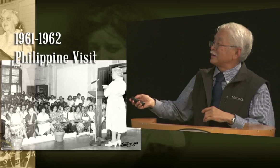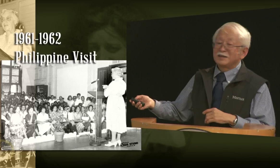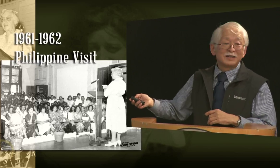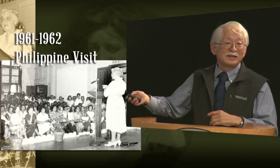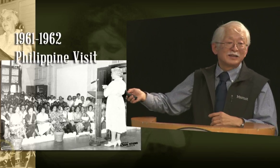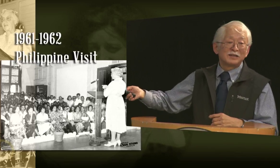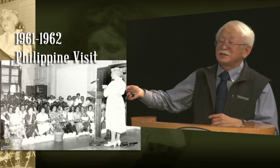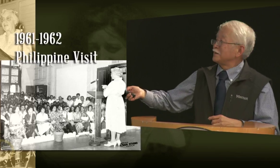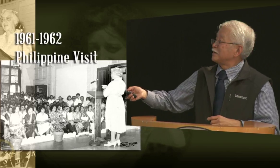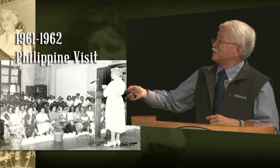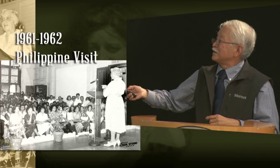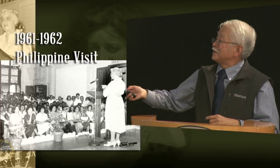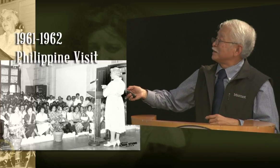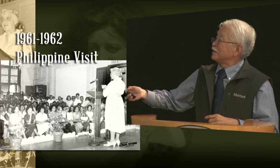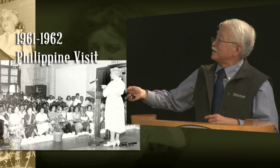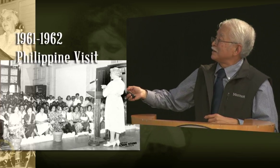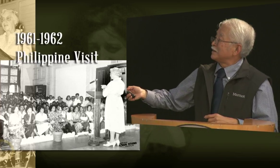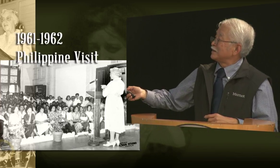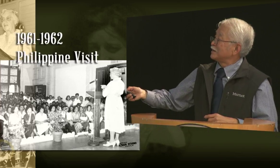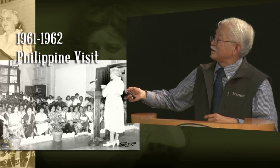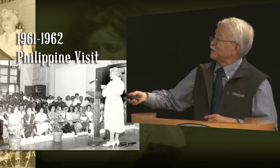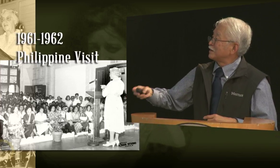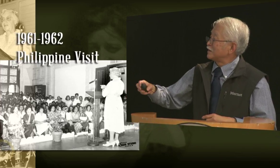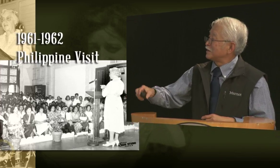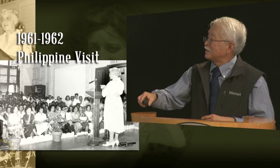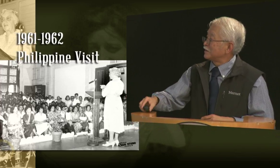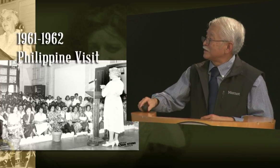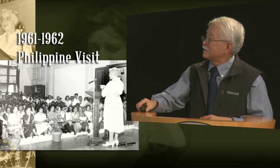she was the one who gave it to me. Very moving experience.